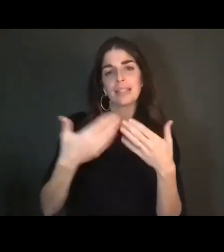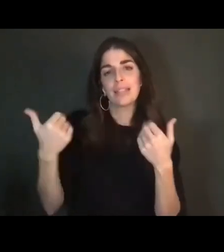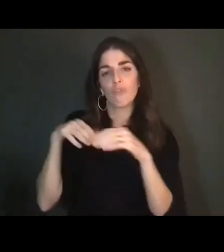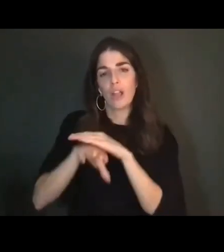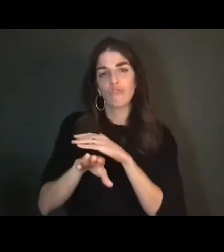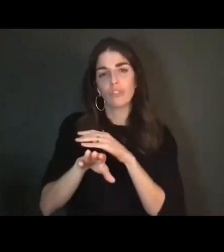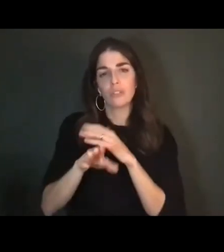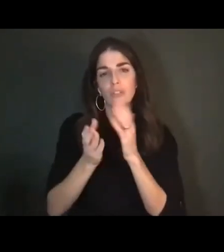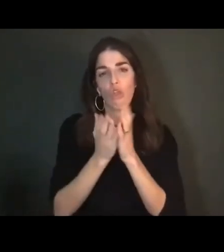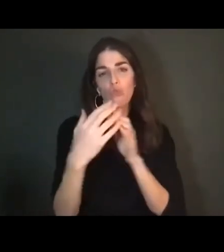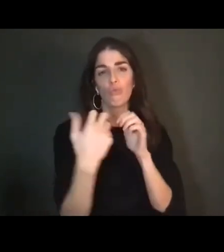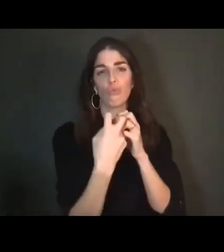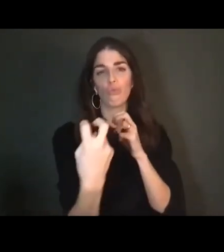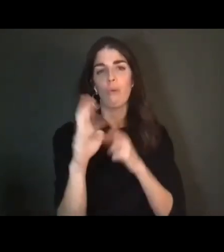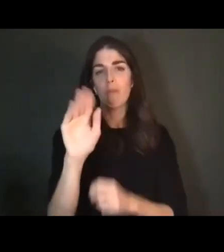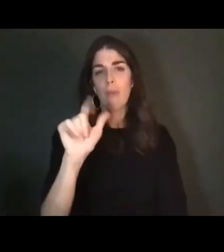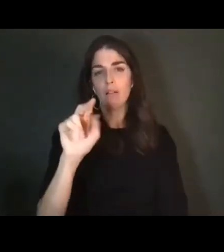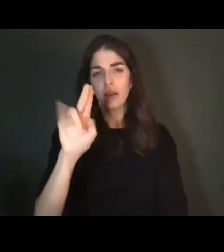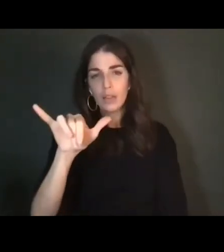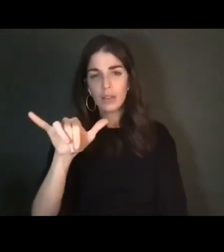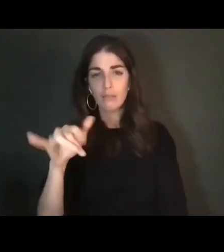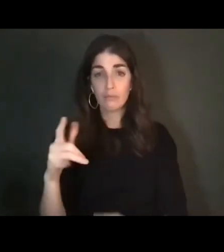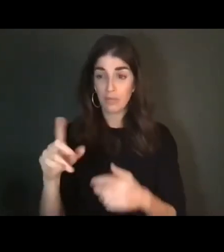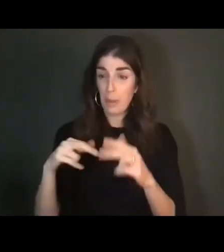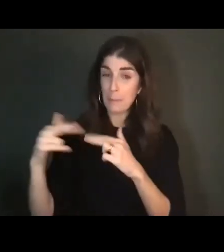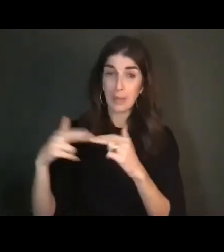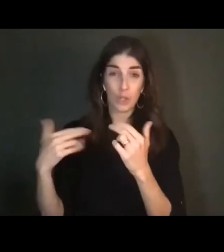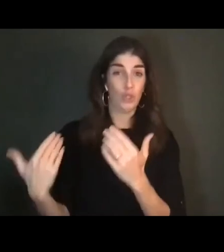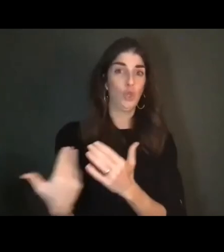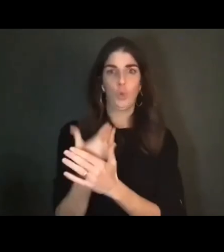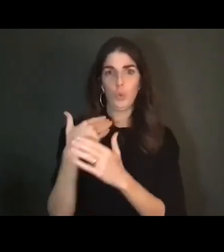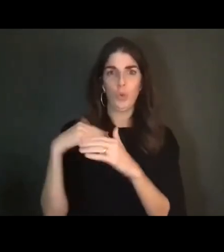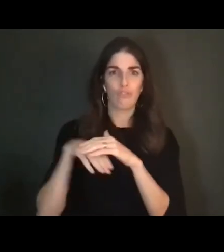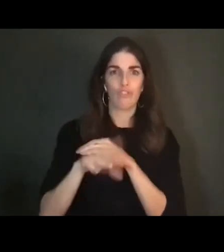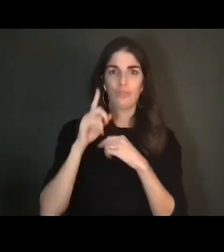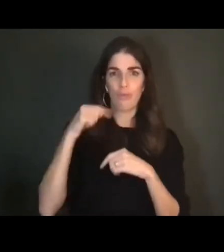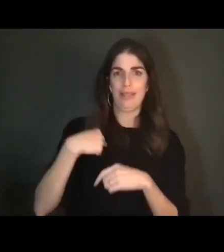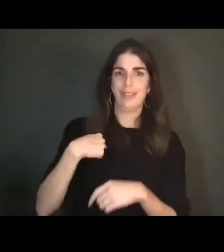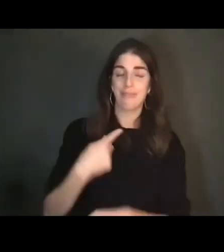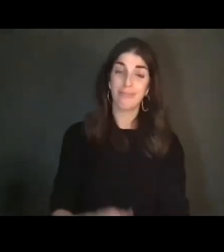balcony. You know, building a whole new entrance... a ramp with no stairs. I guess I have to write